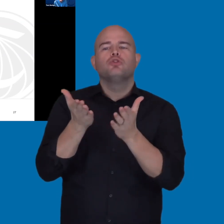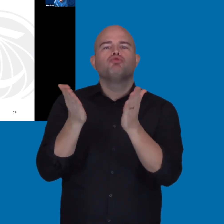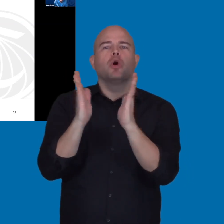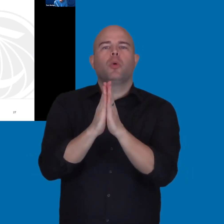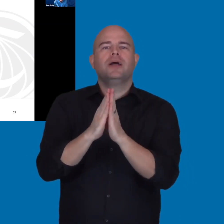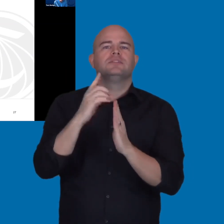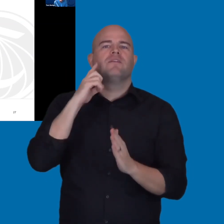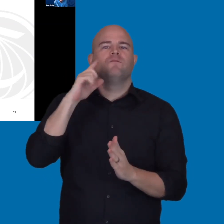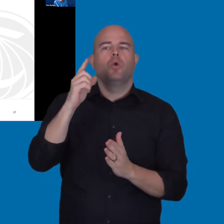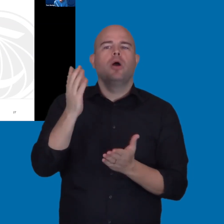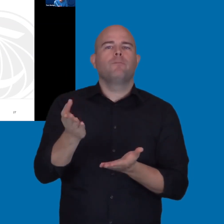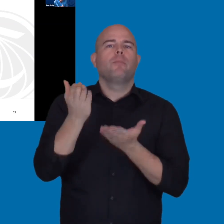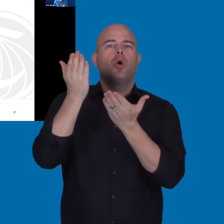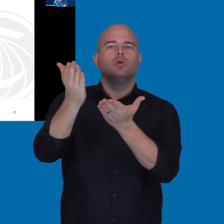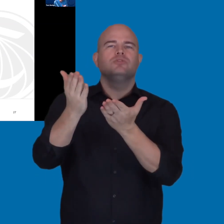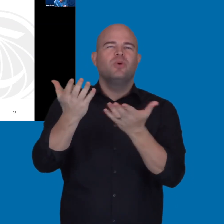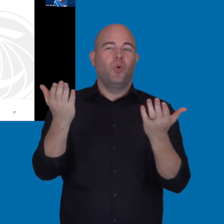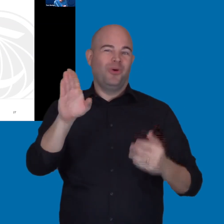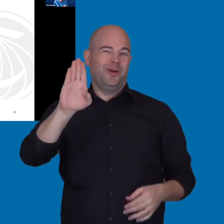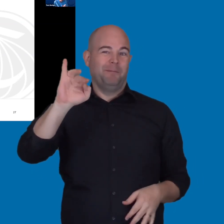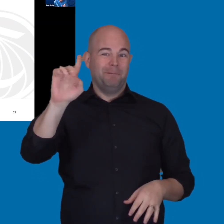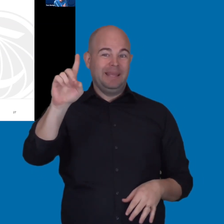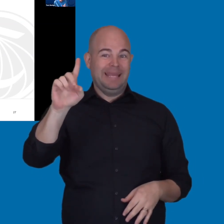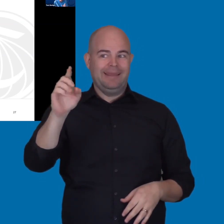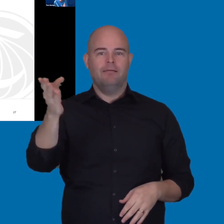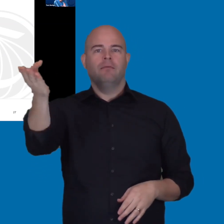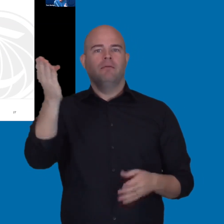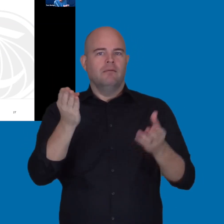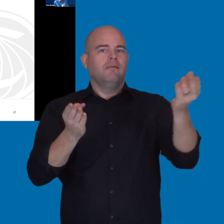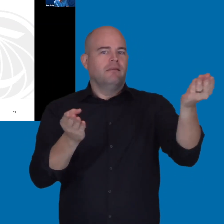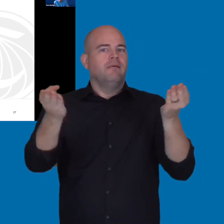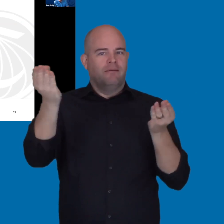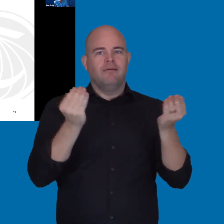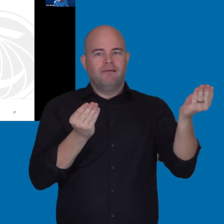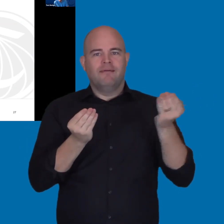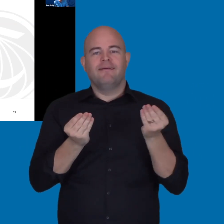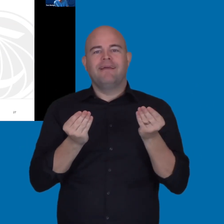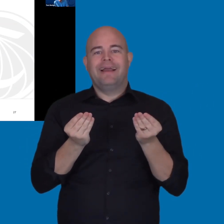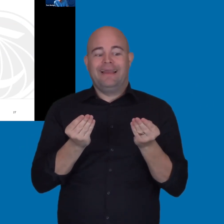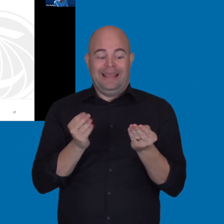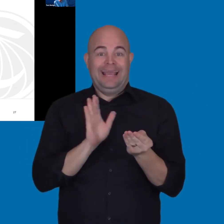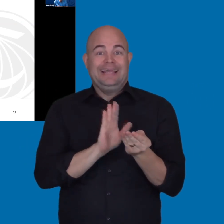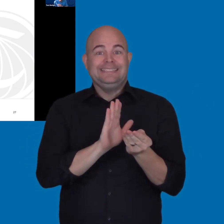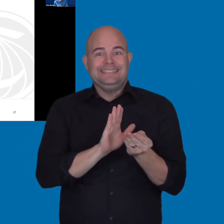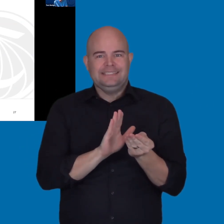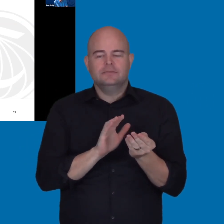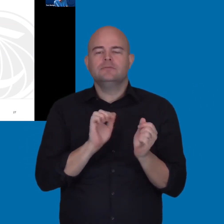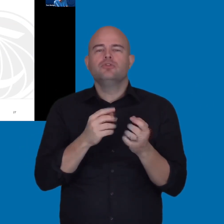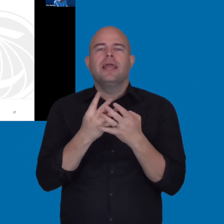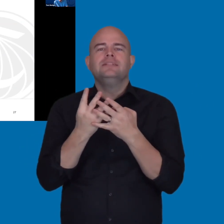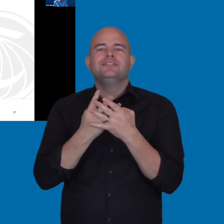a lot of the times you want to use a request for proposal or a formal bidding process.